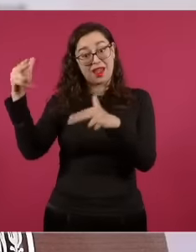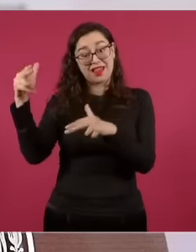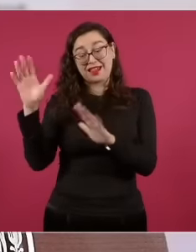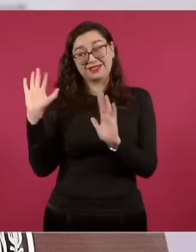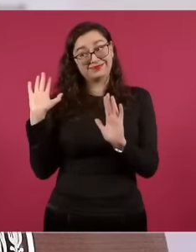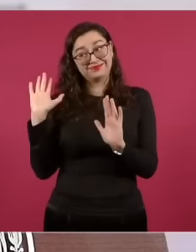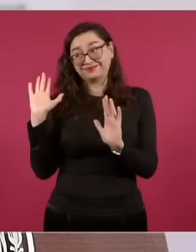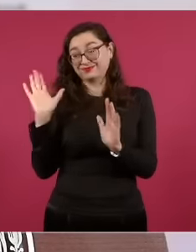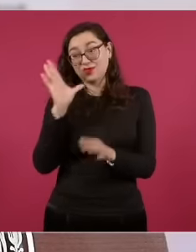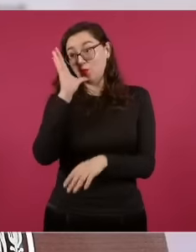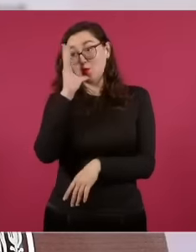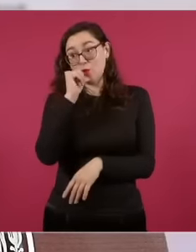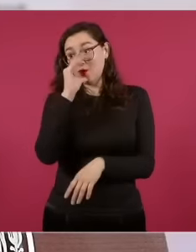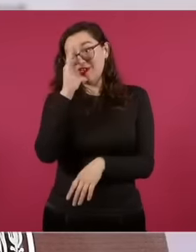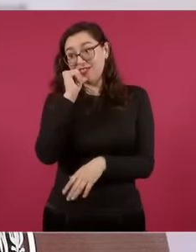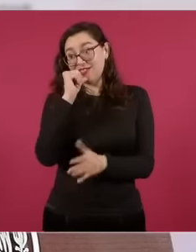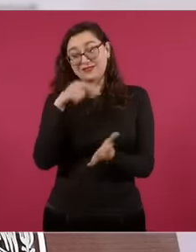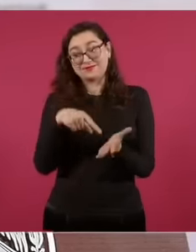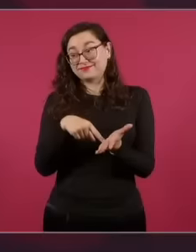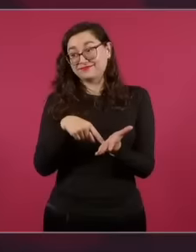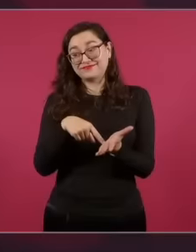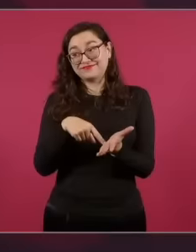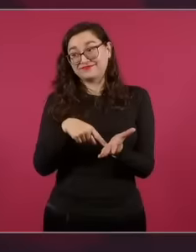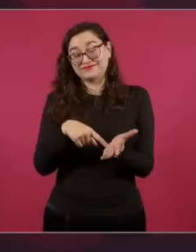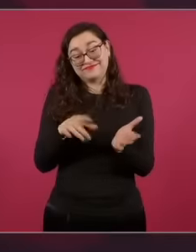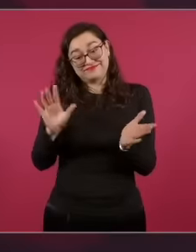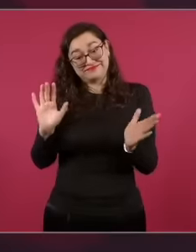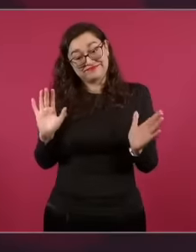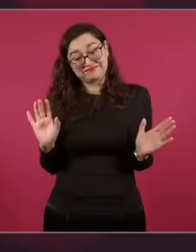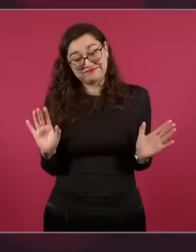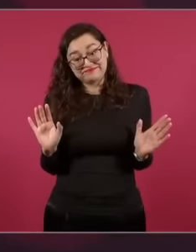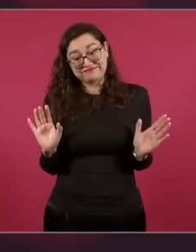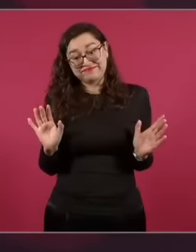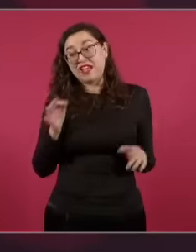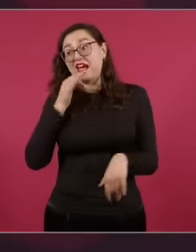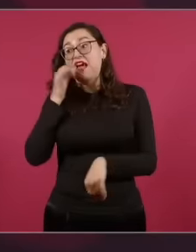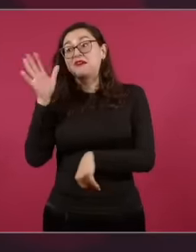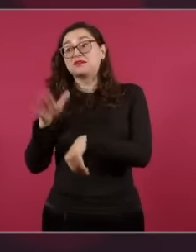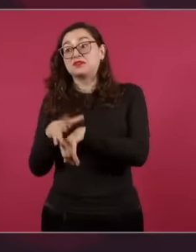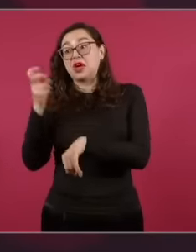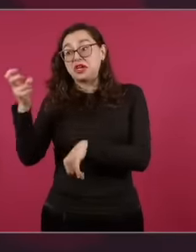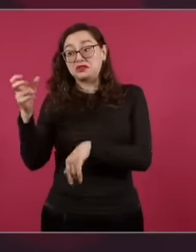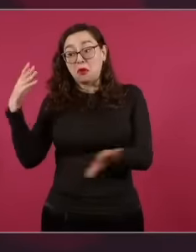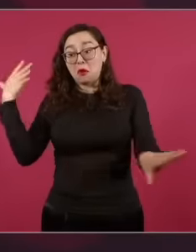that this goes against the interests of our country and our people.